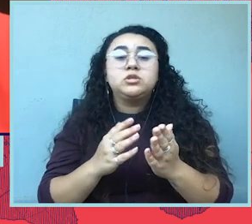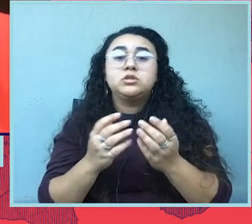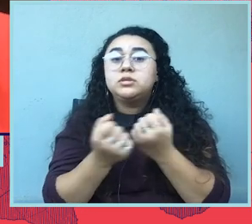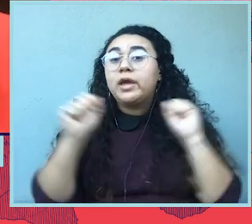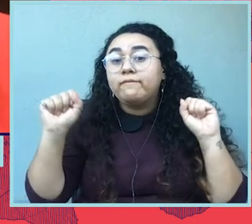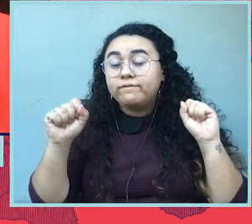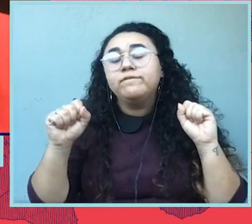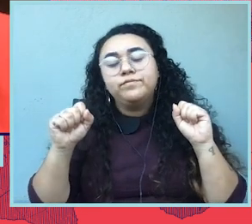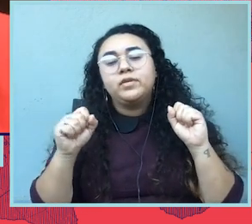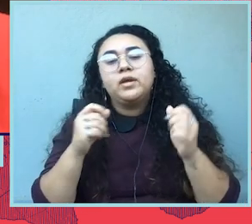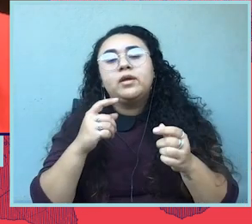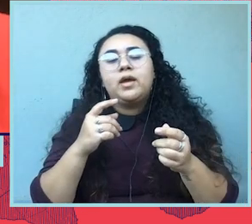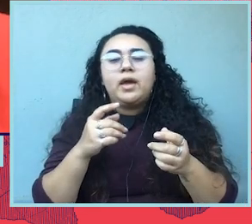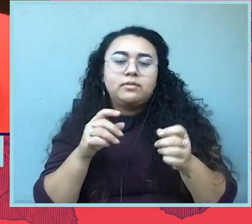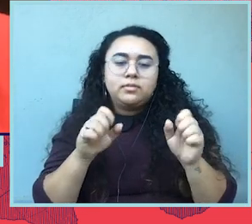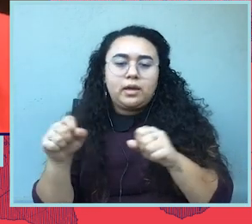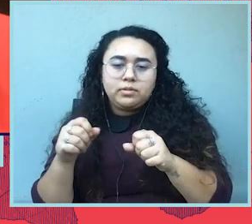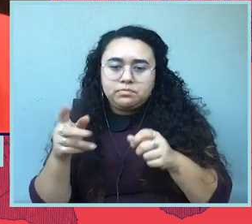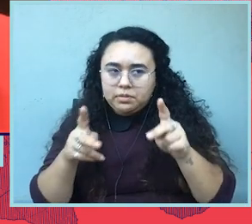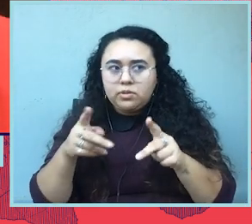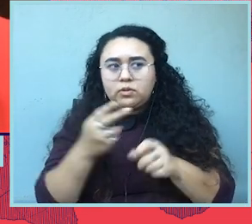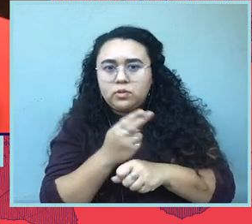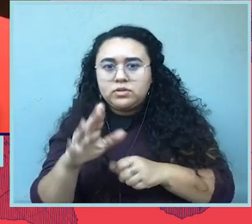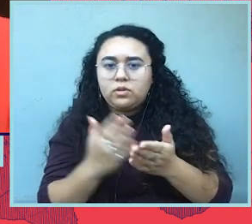Thank you so much for that, Brigitte, and stay nearby because we want to bring you back